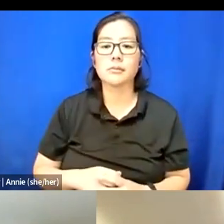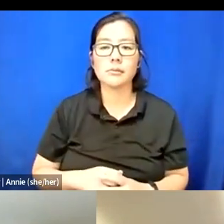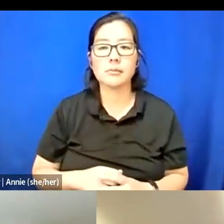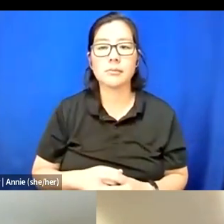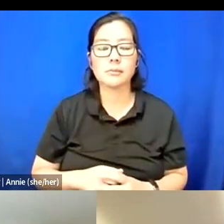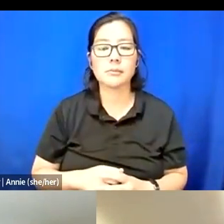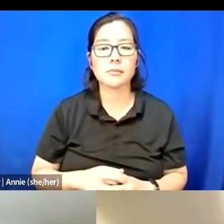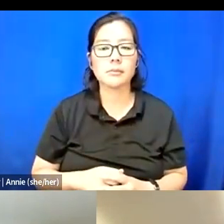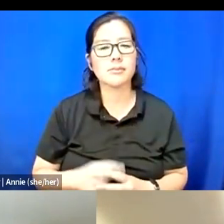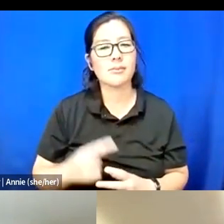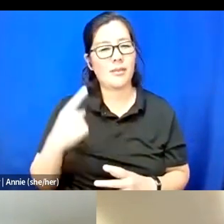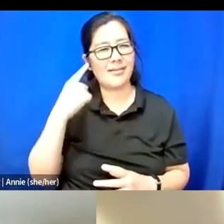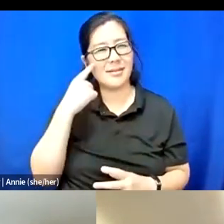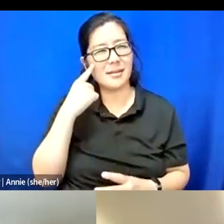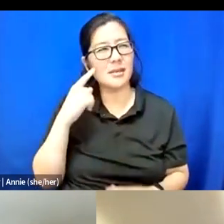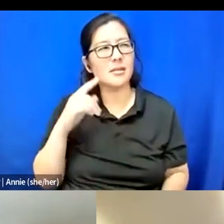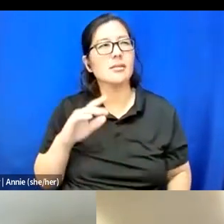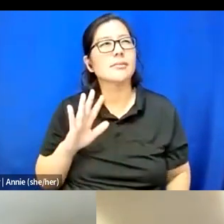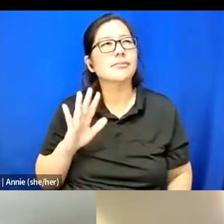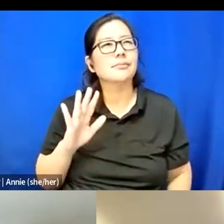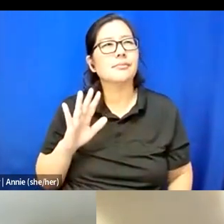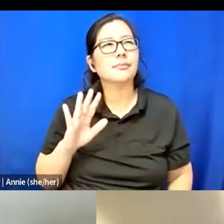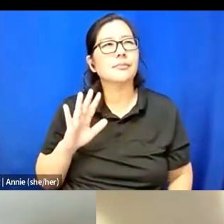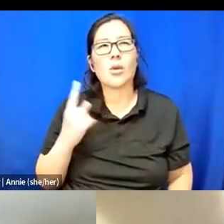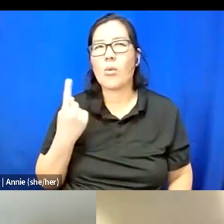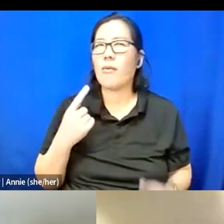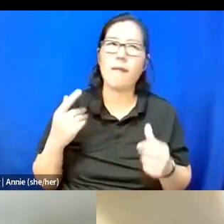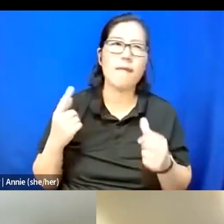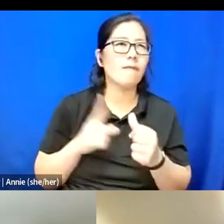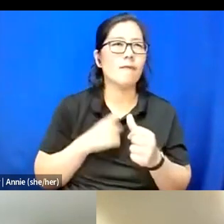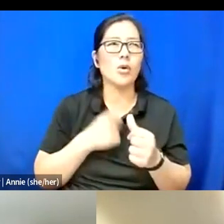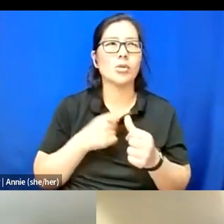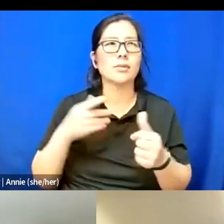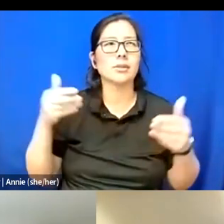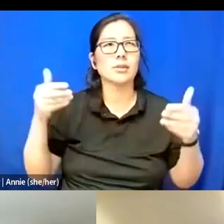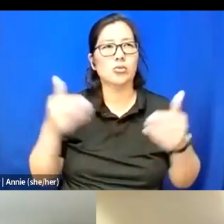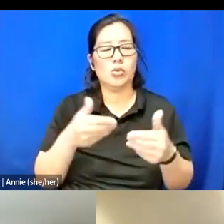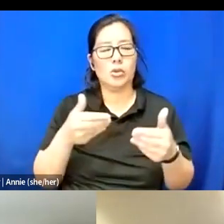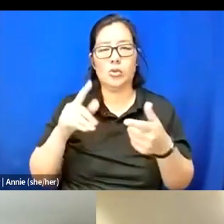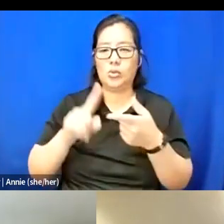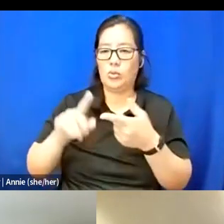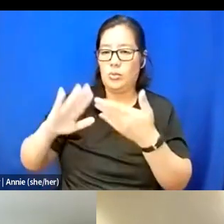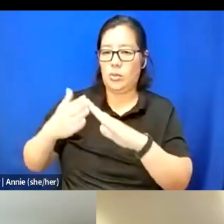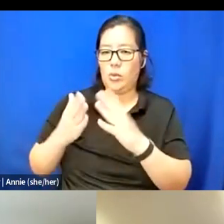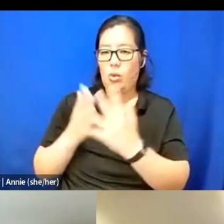I think my like -- One of my first introductions to community was through Black feminism,